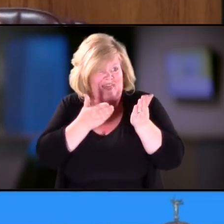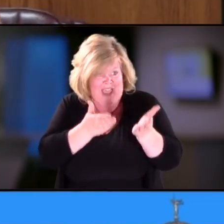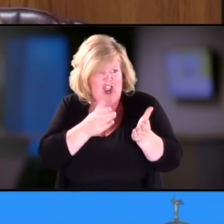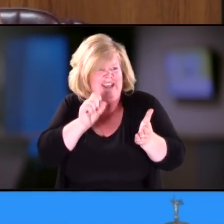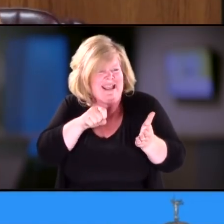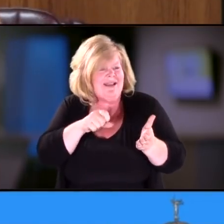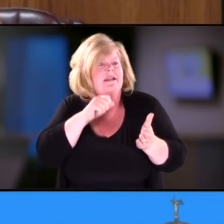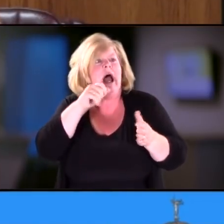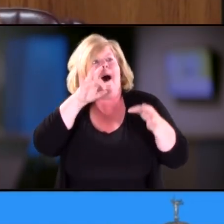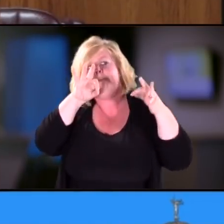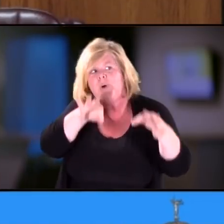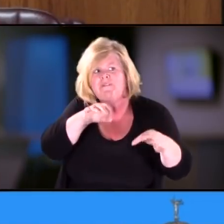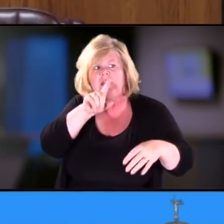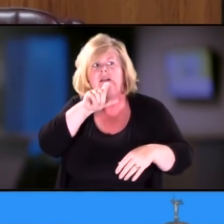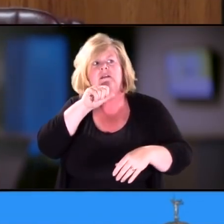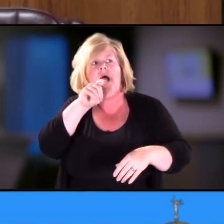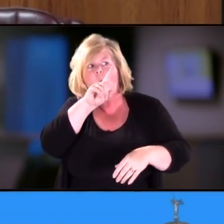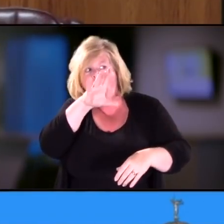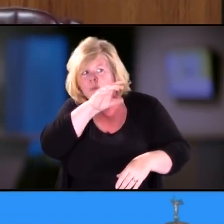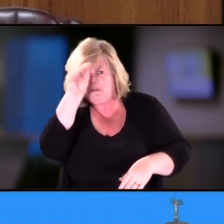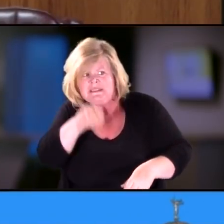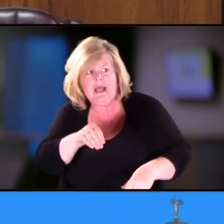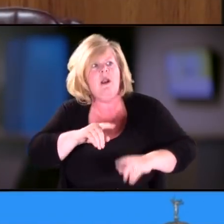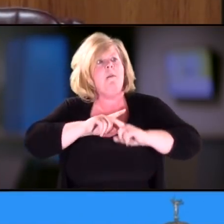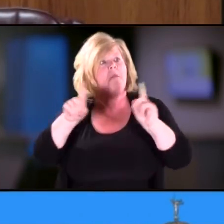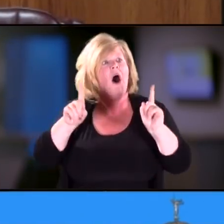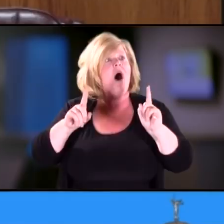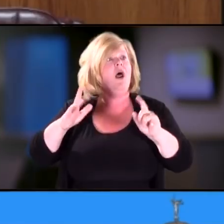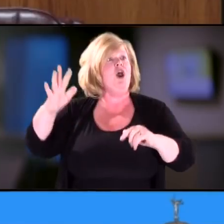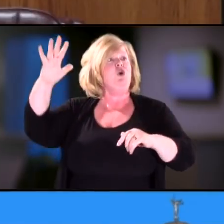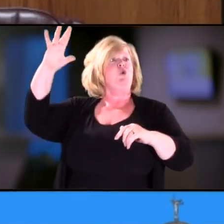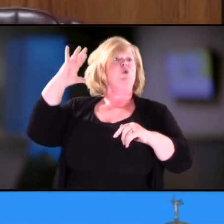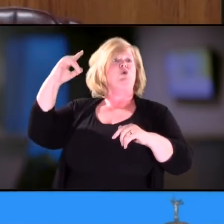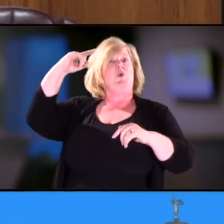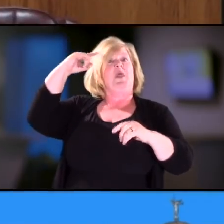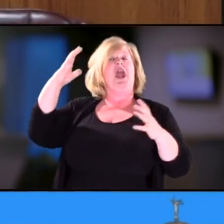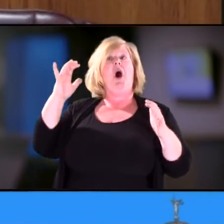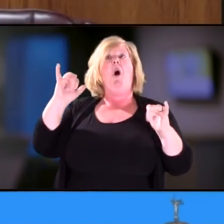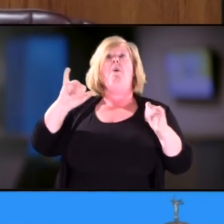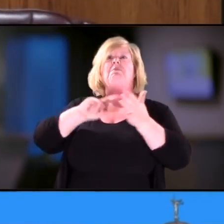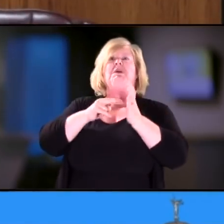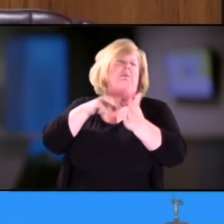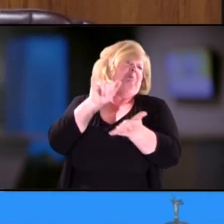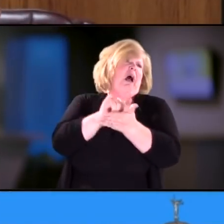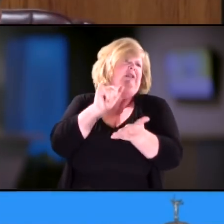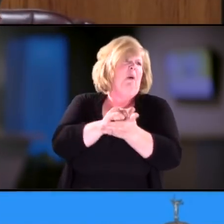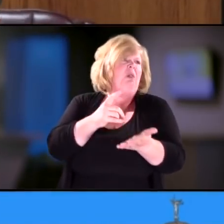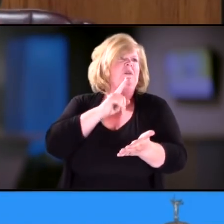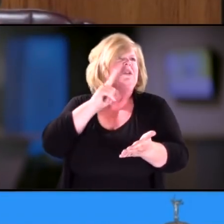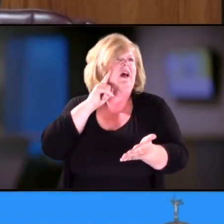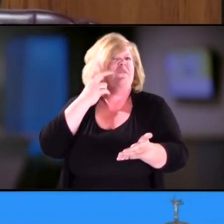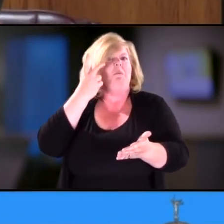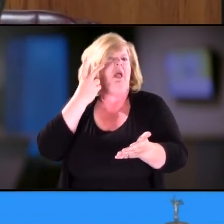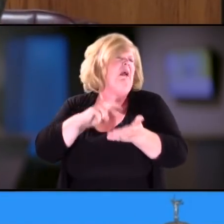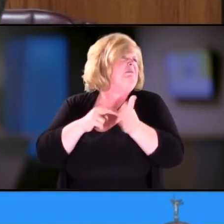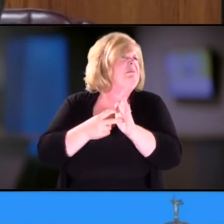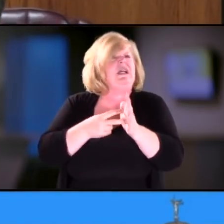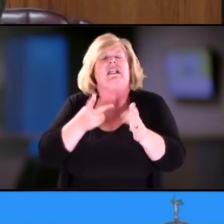you know, a once thought permanent deaf or blind, with seemingly no chance of hearing or seeing is that changed a little bit?